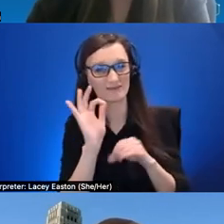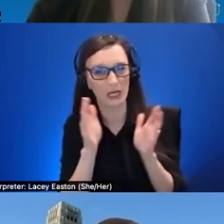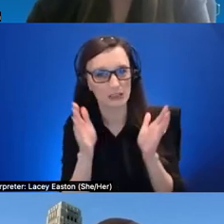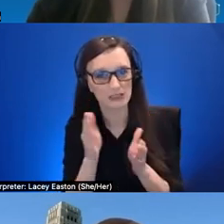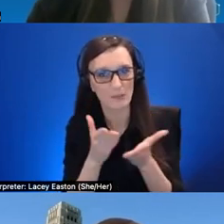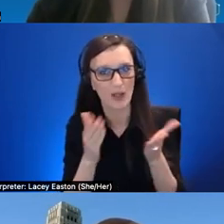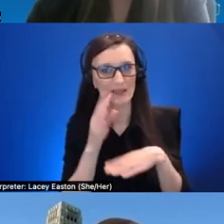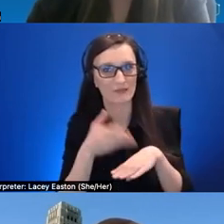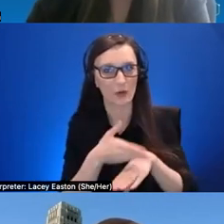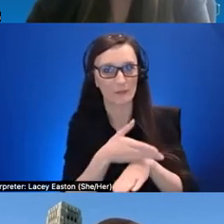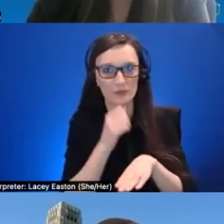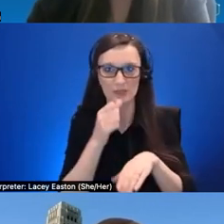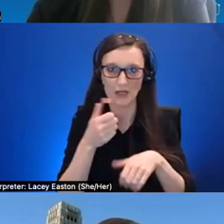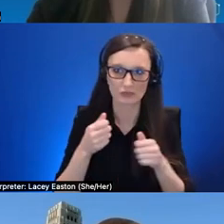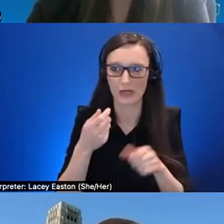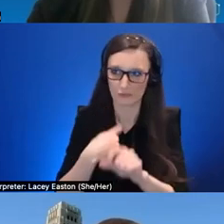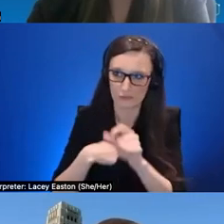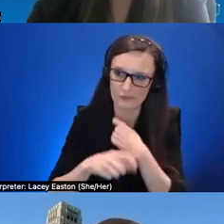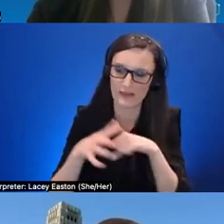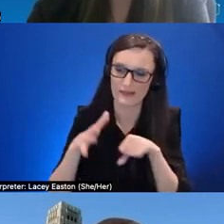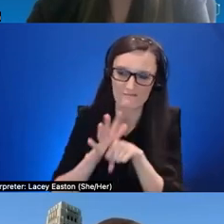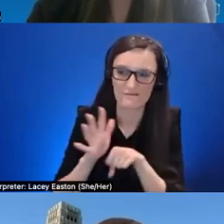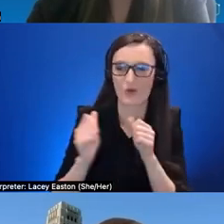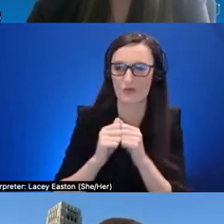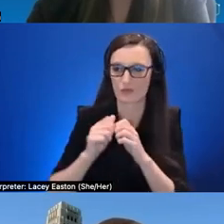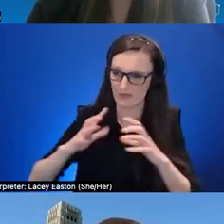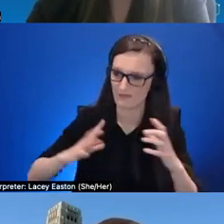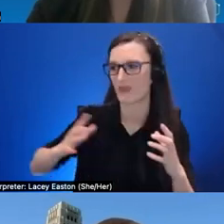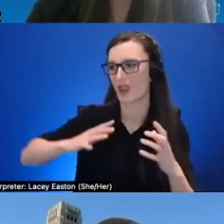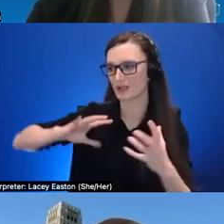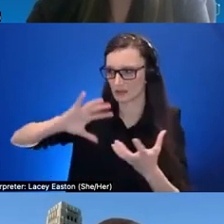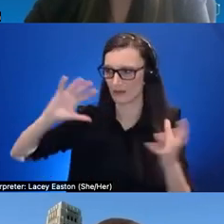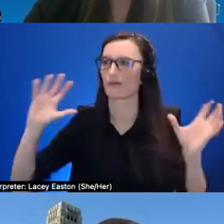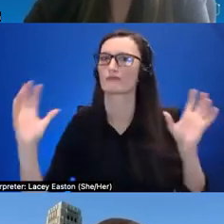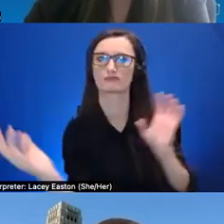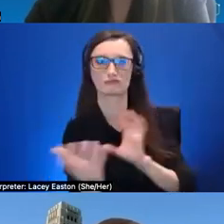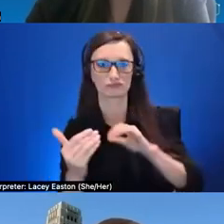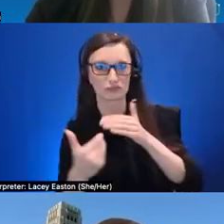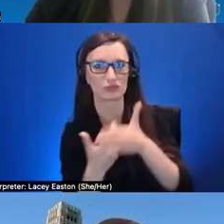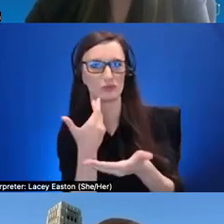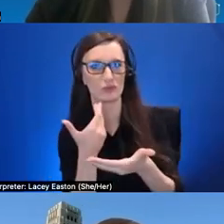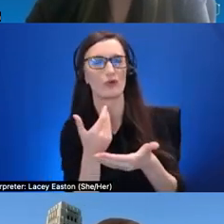those big fancy things shown in industry i think teachers will have a lot more success that way